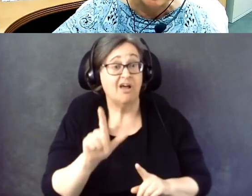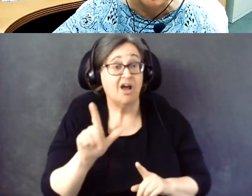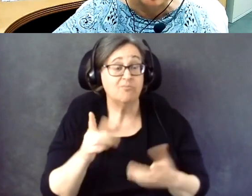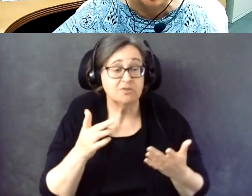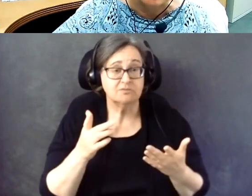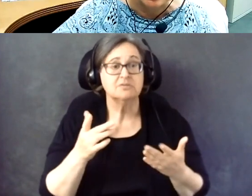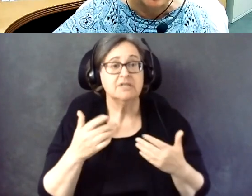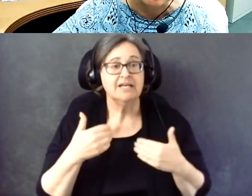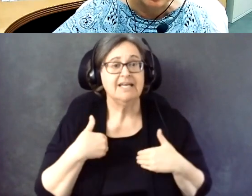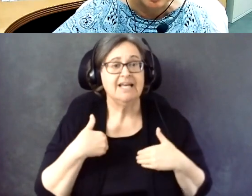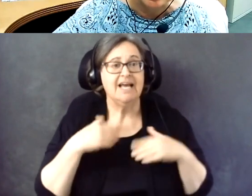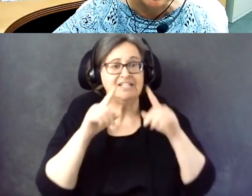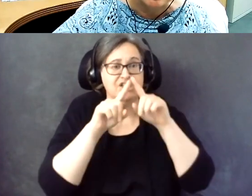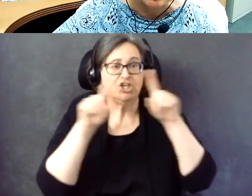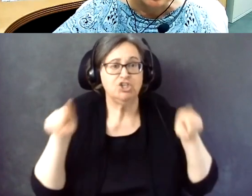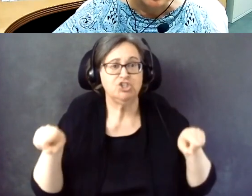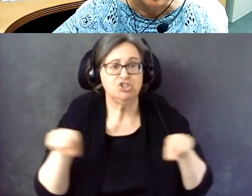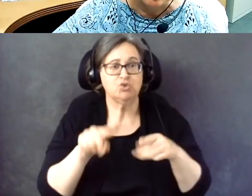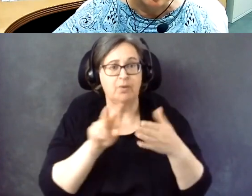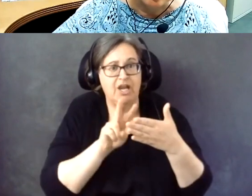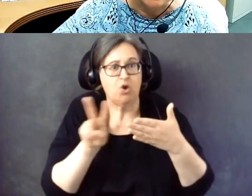has a screen reader on it.